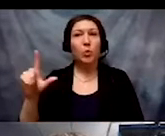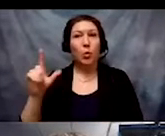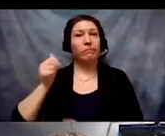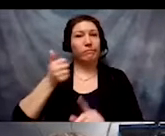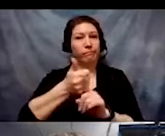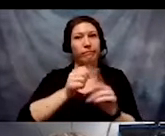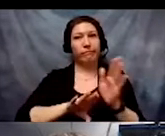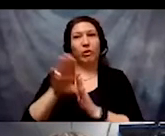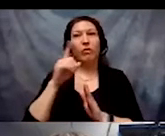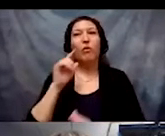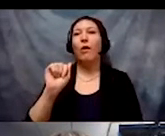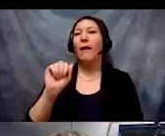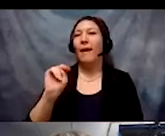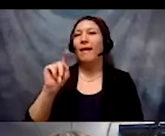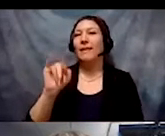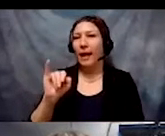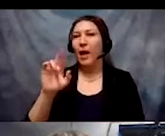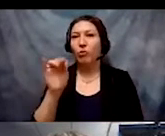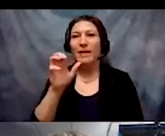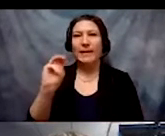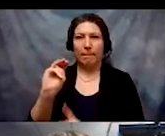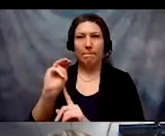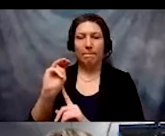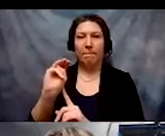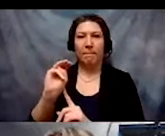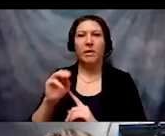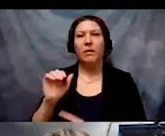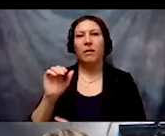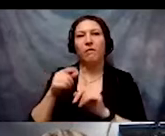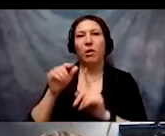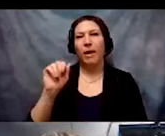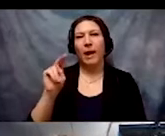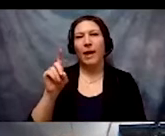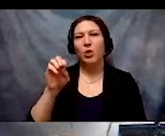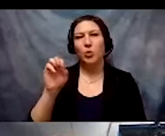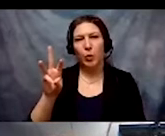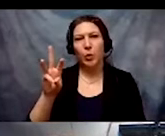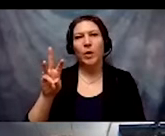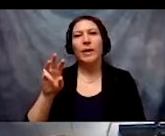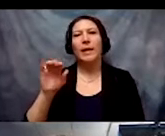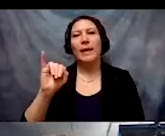antiracism alone by Andrew Ibraham, but Muna